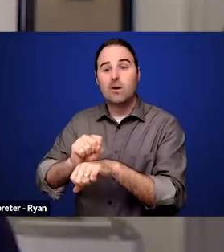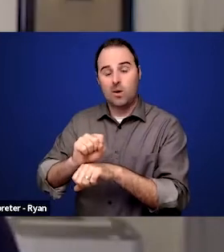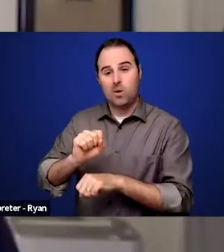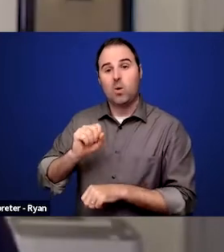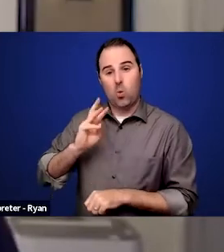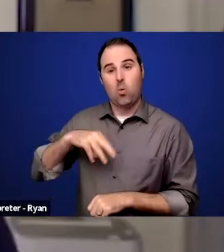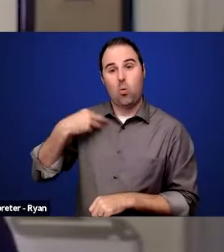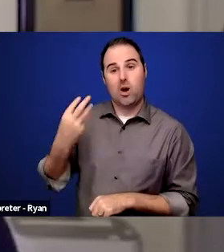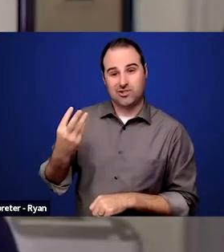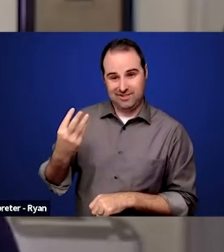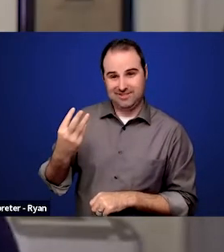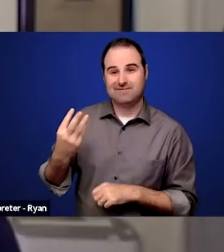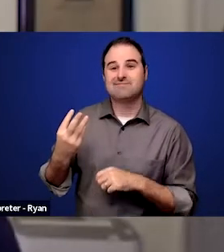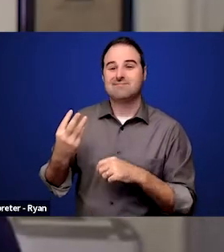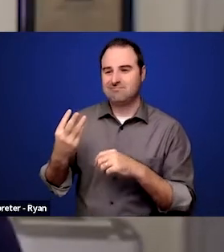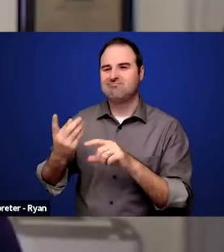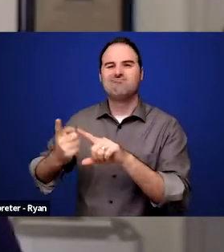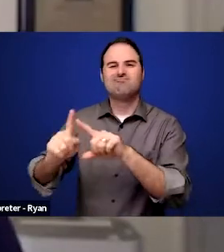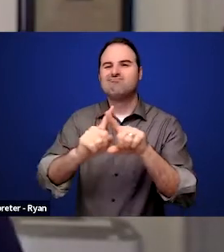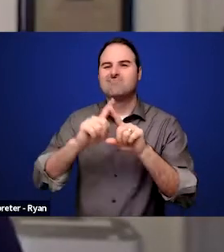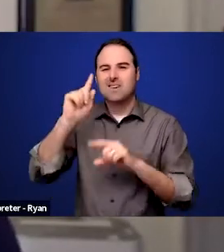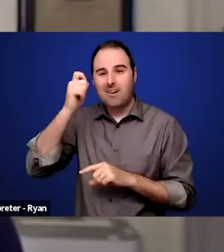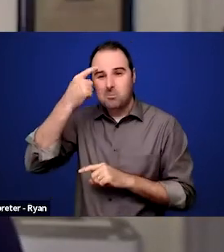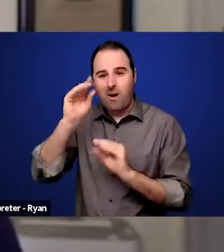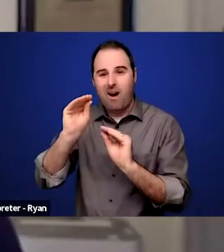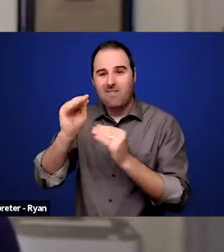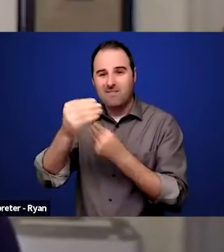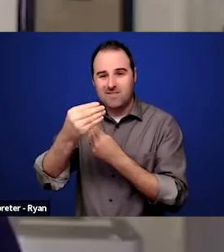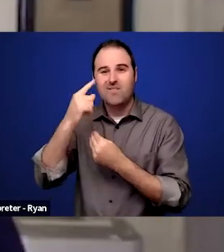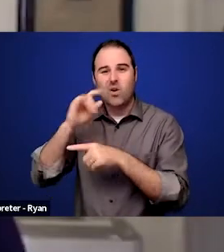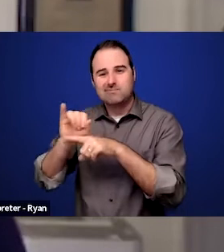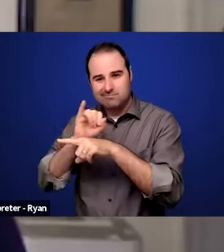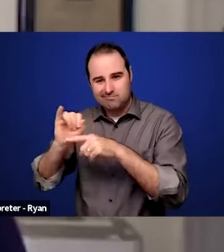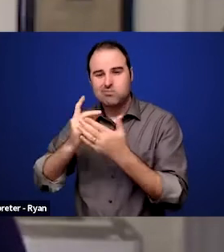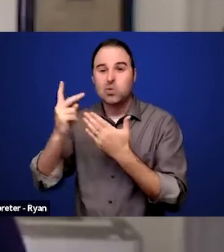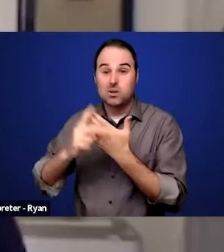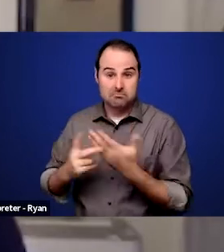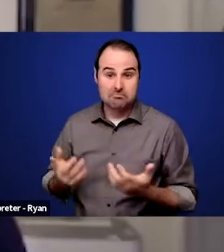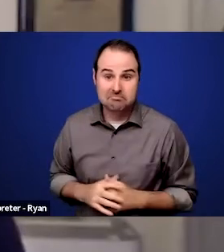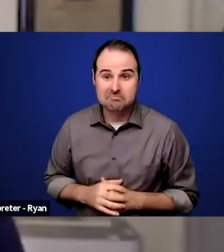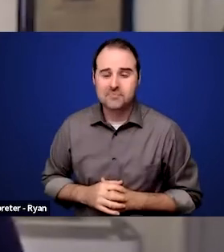in various government offices for internship programs. And you know, there are many organizations